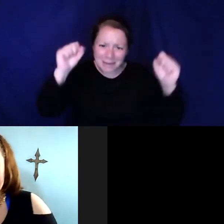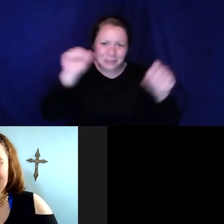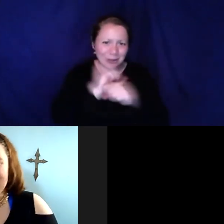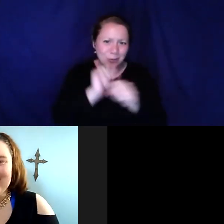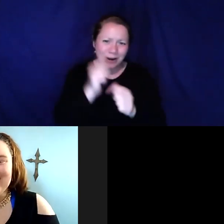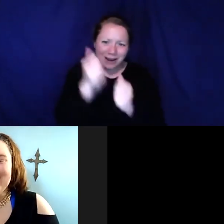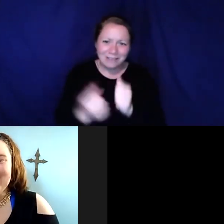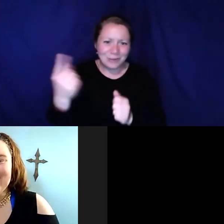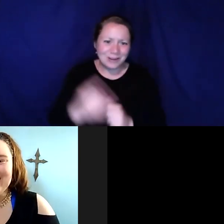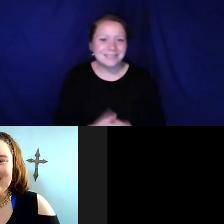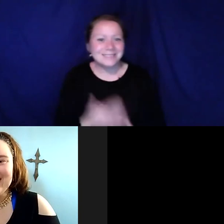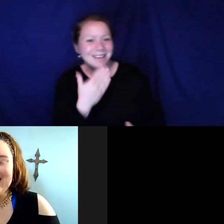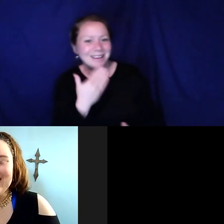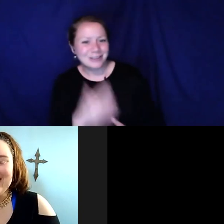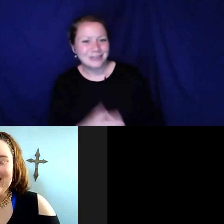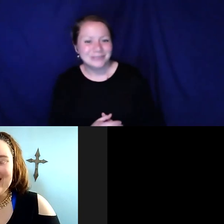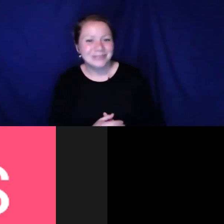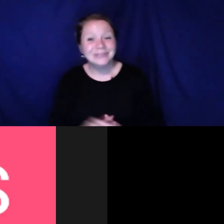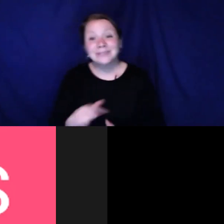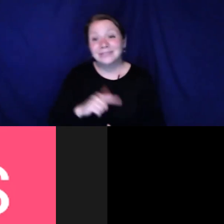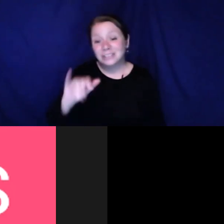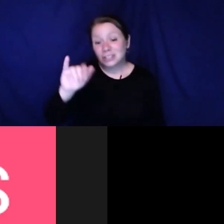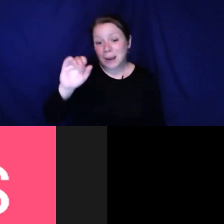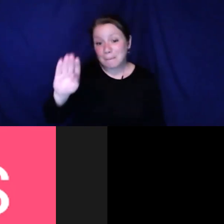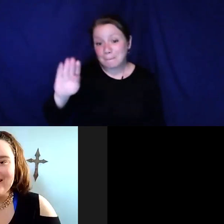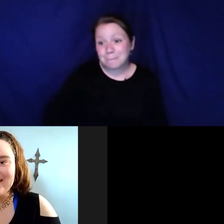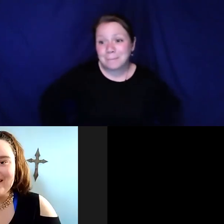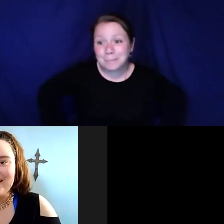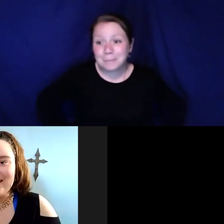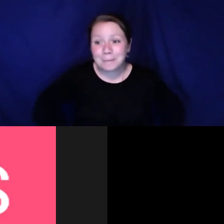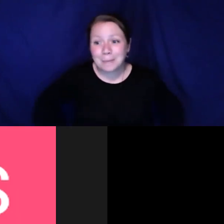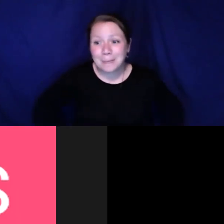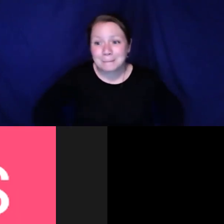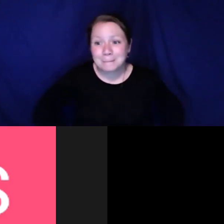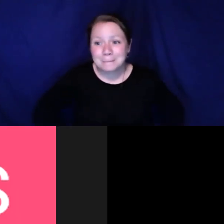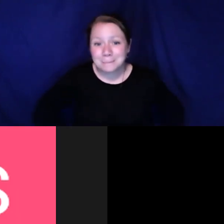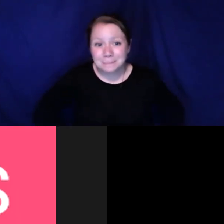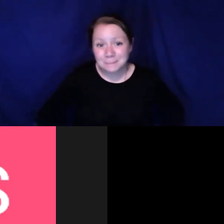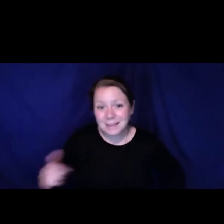Grace -- and I really enjoyed everybody's input. Amazing work,